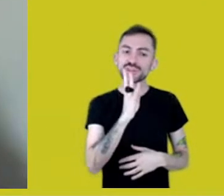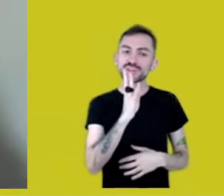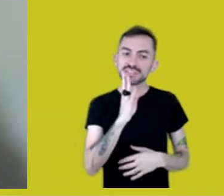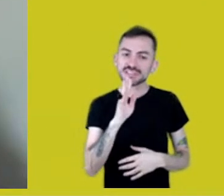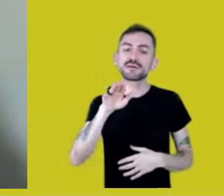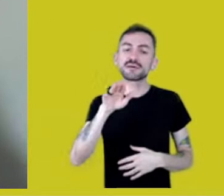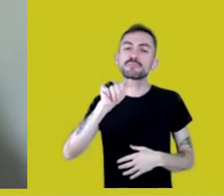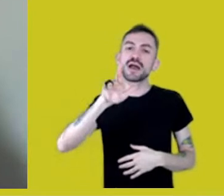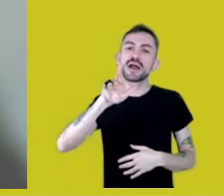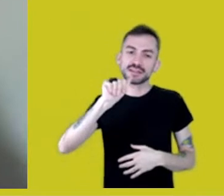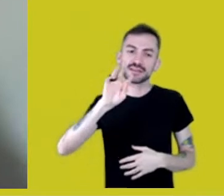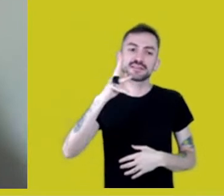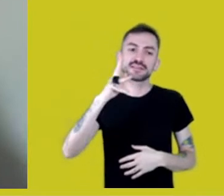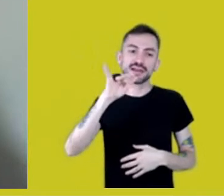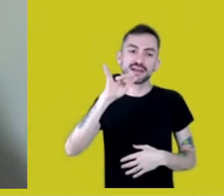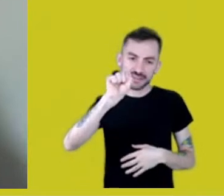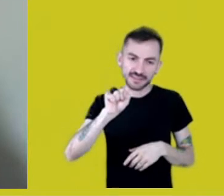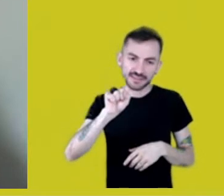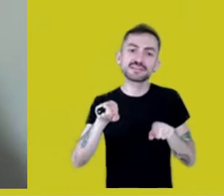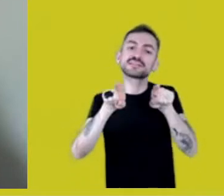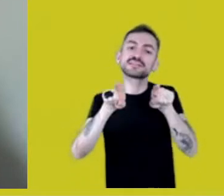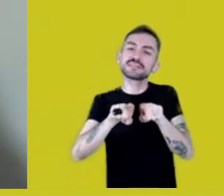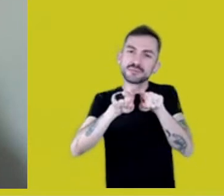I had already talked before.